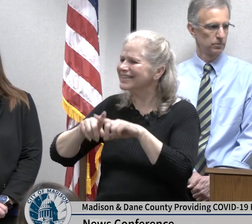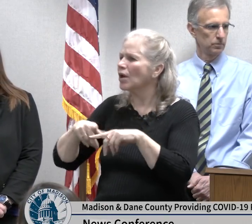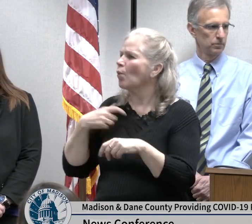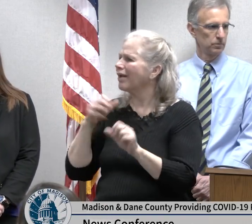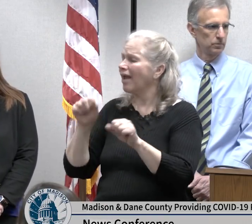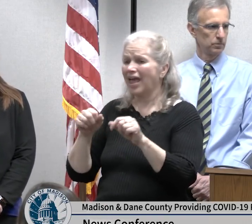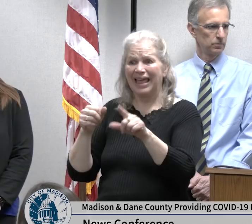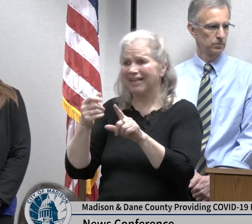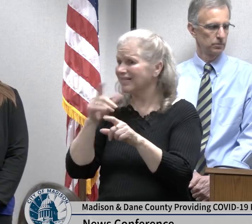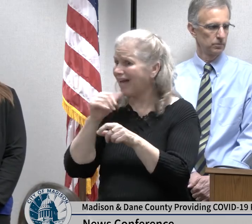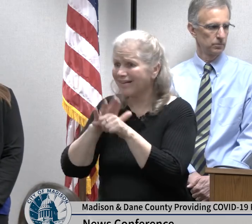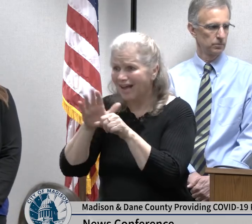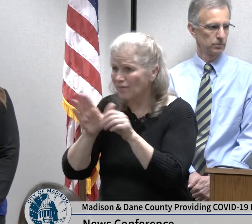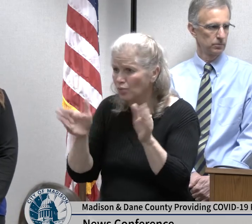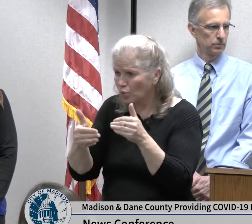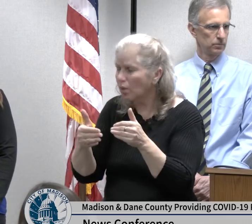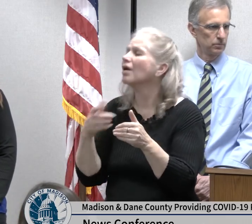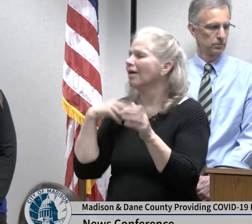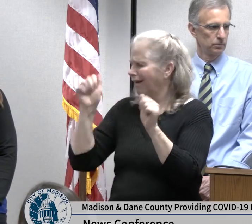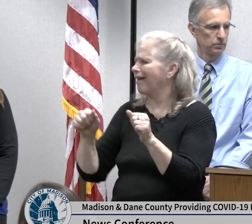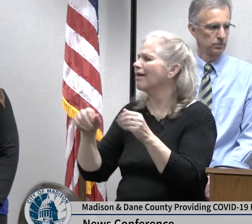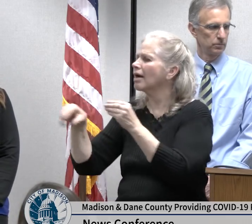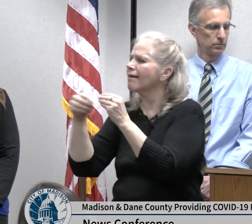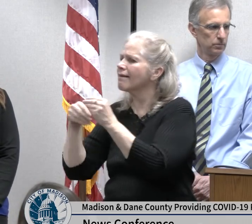don't exist in each Health System has its own plan for dealing with that sort